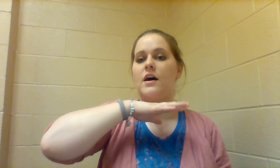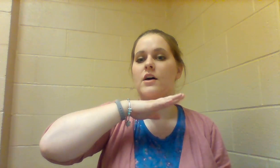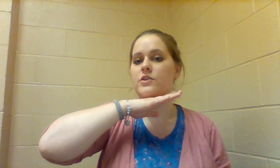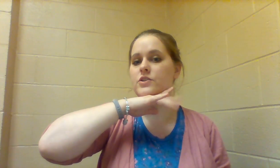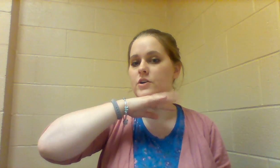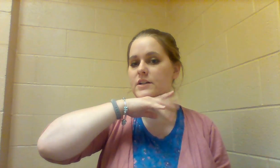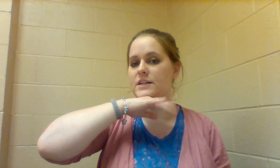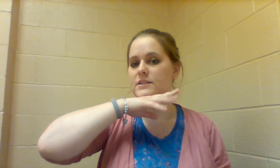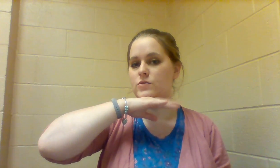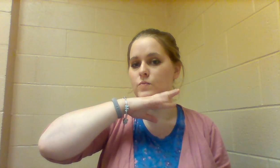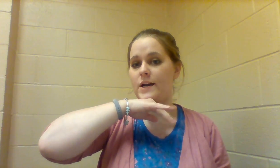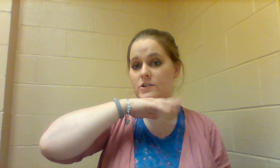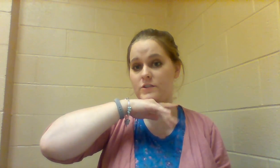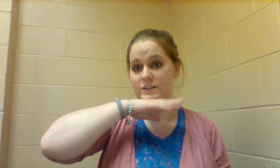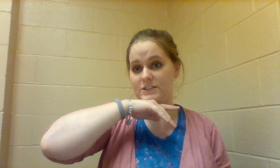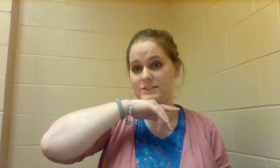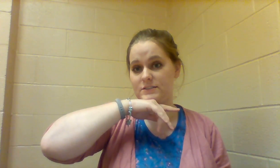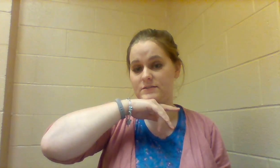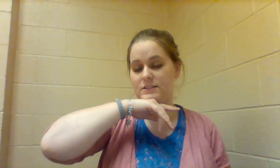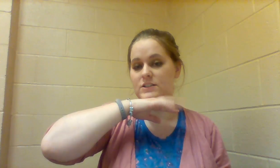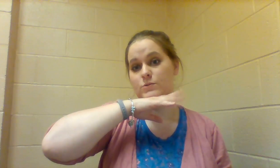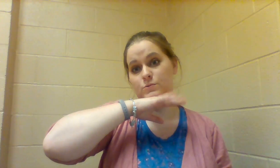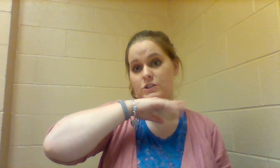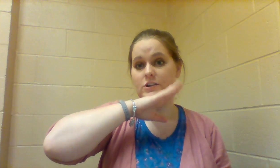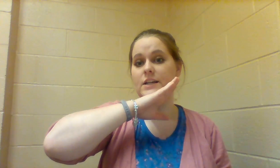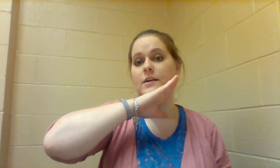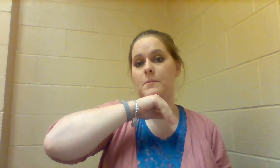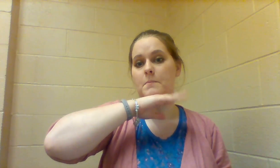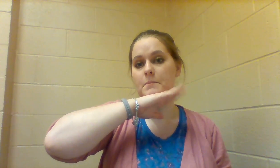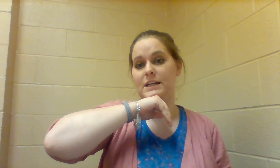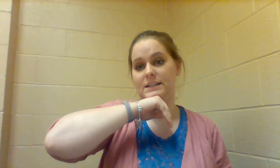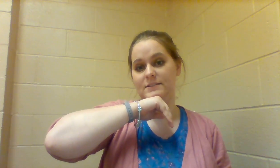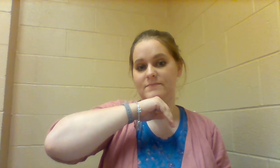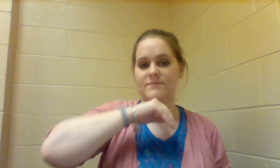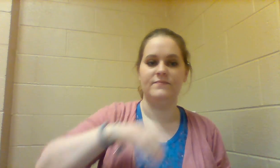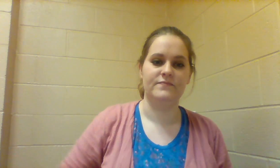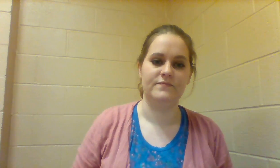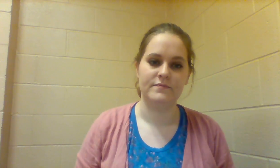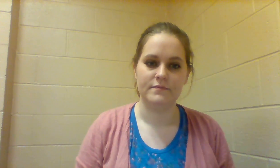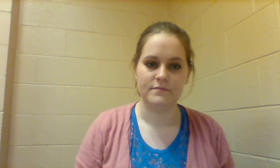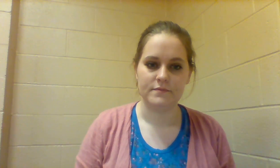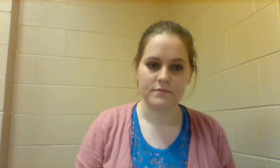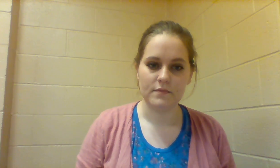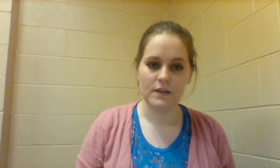DIRTY is you wiggle your fingers, so DIRTY PIG